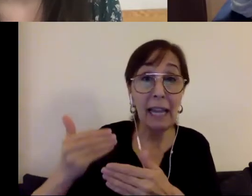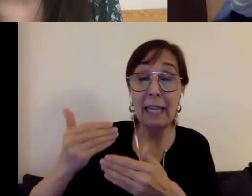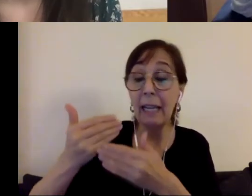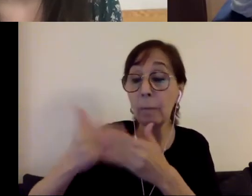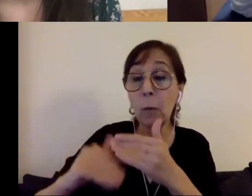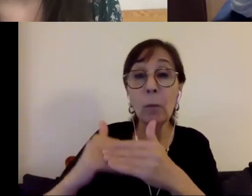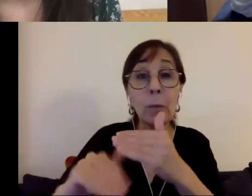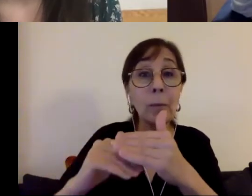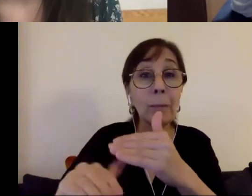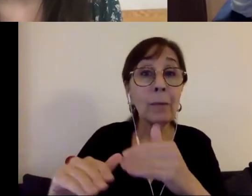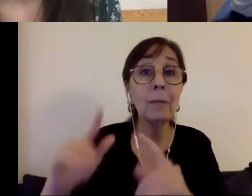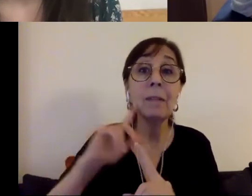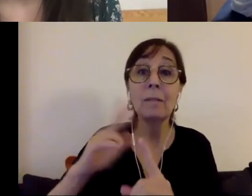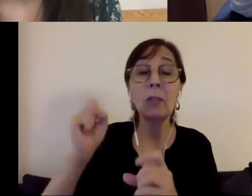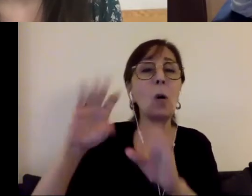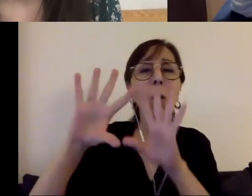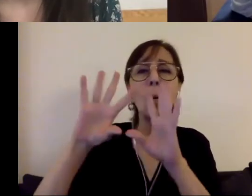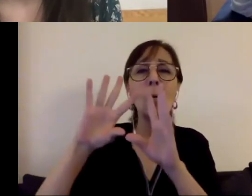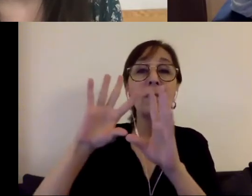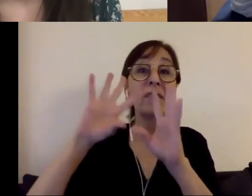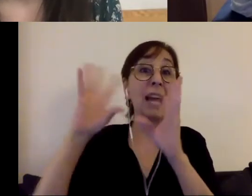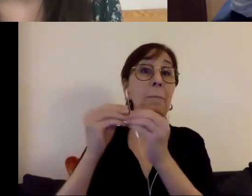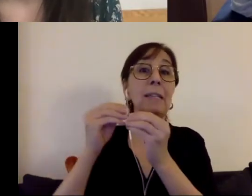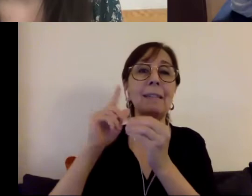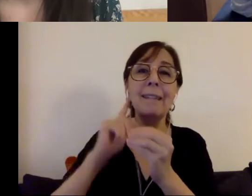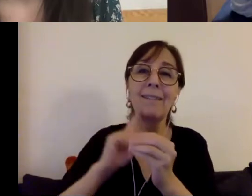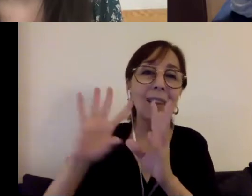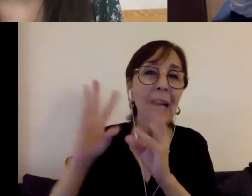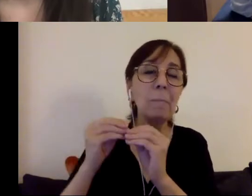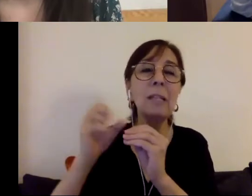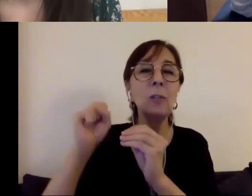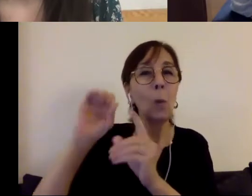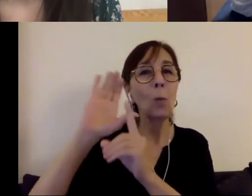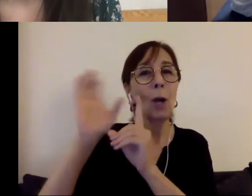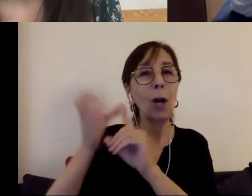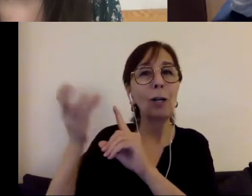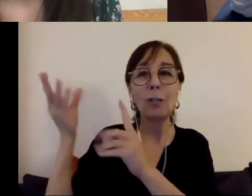practically whole families, who are Deaf and Deaf culture is just a part of their